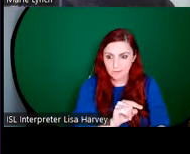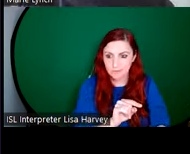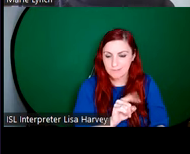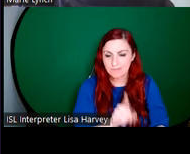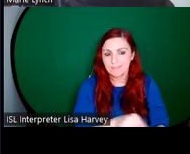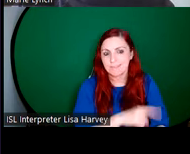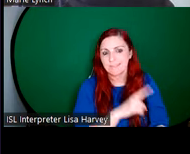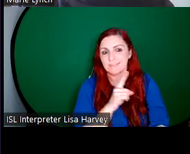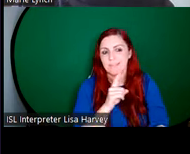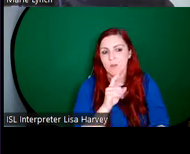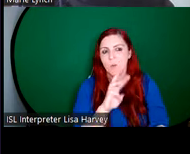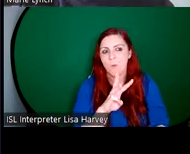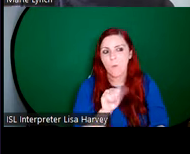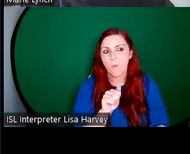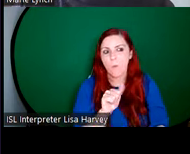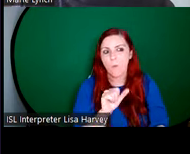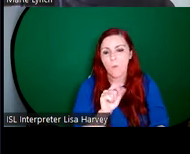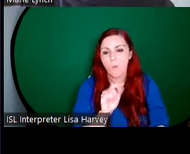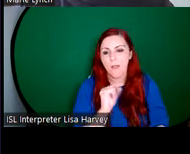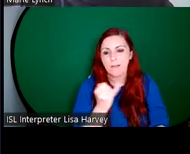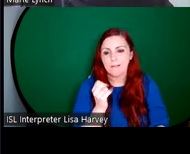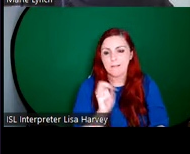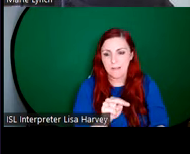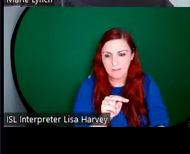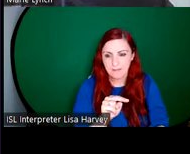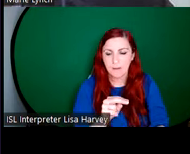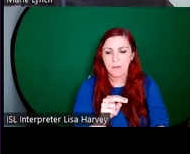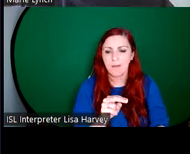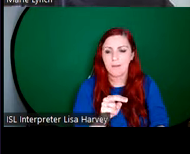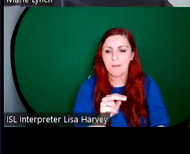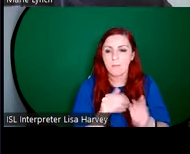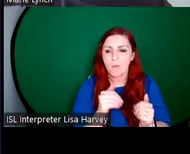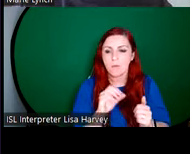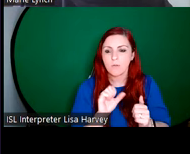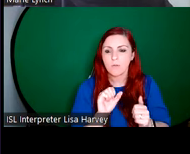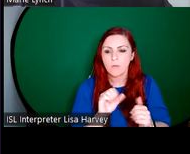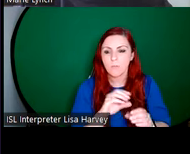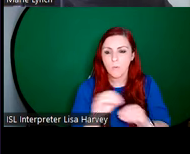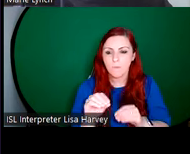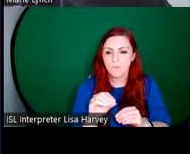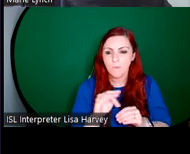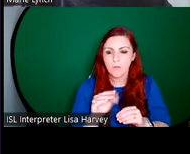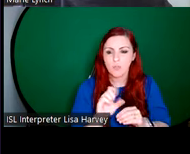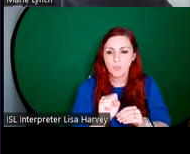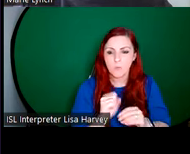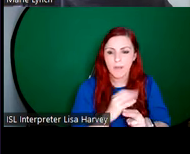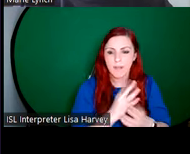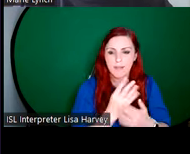James Watson bought out the studio in 1894, and established James Watson and Co,